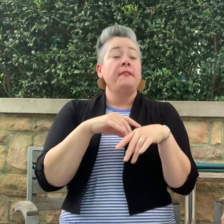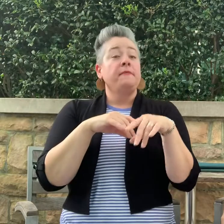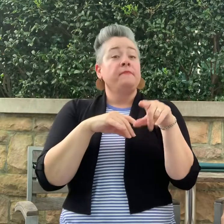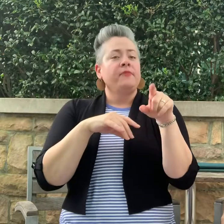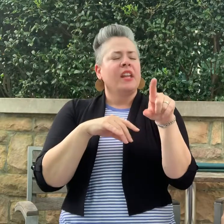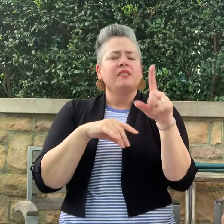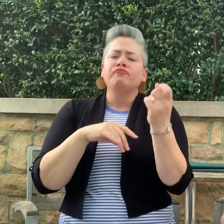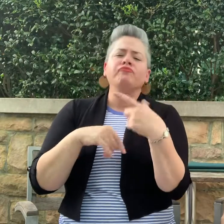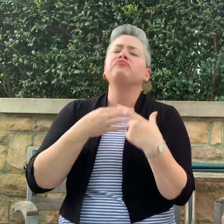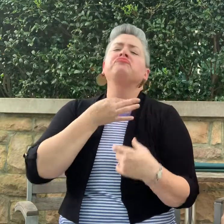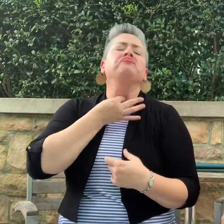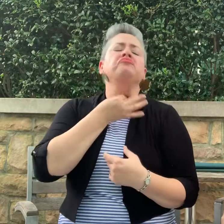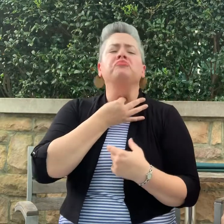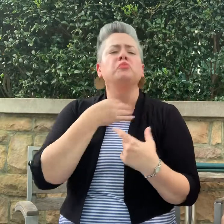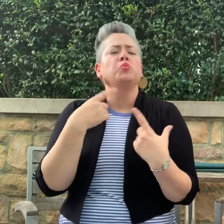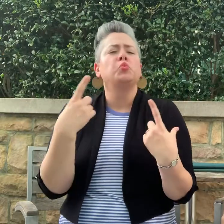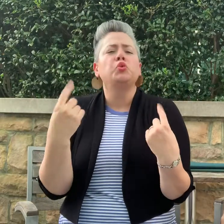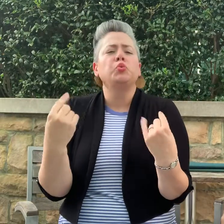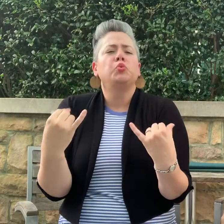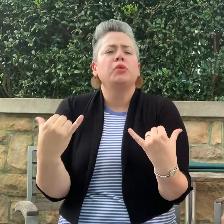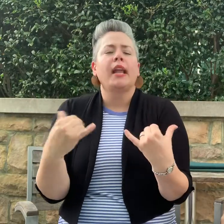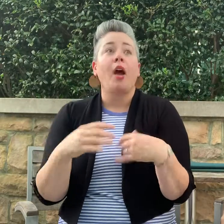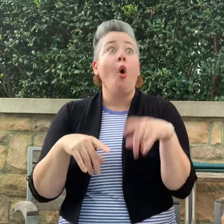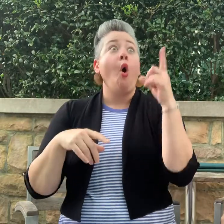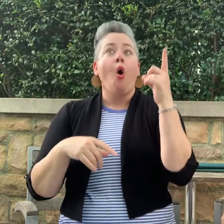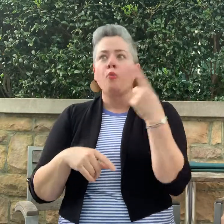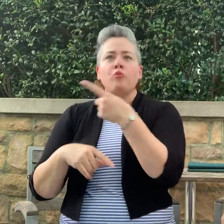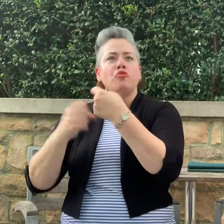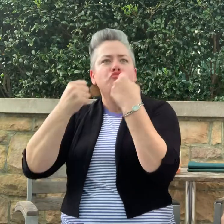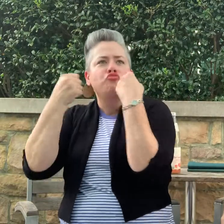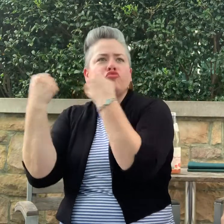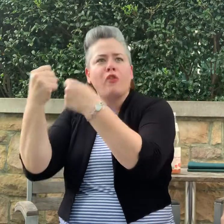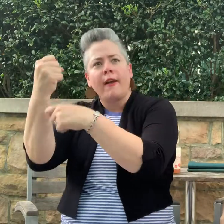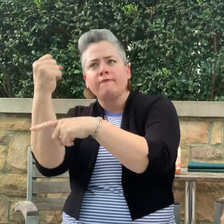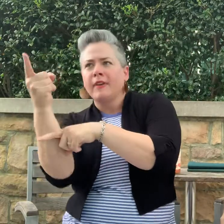He asked us what our plans for the day were.